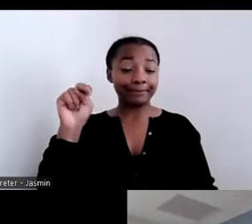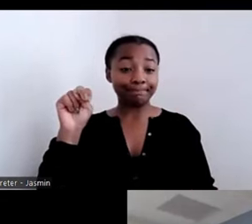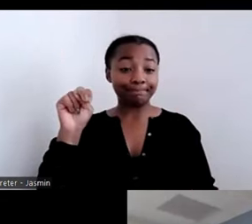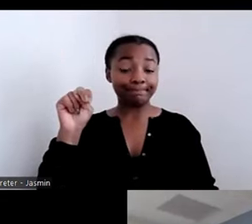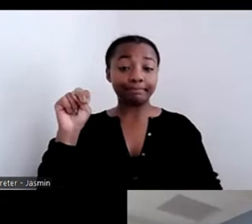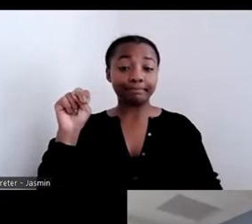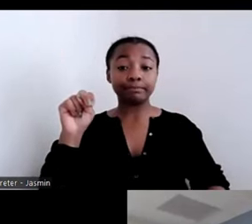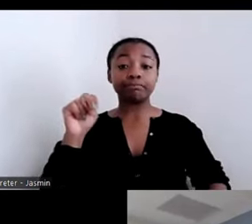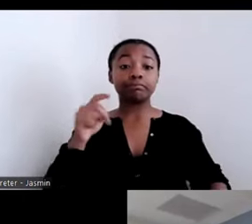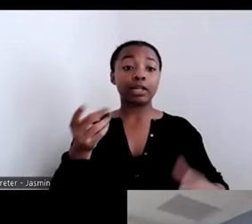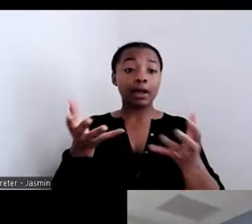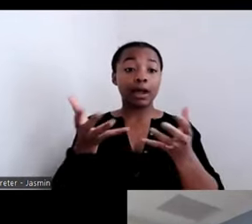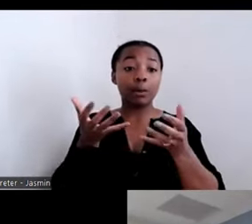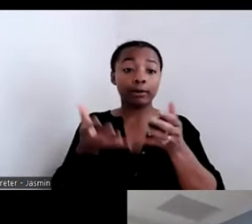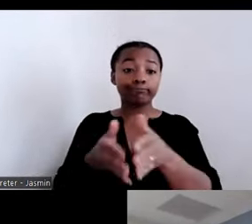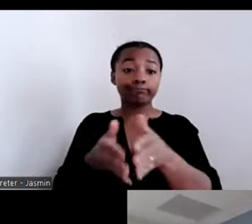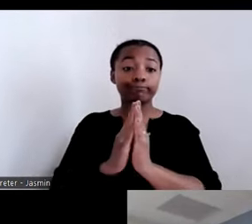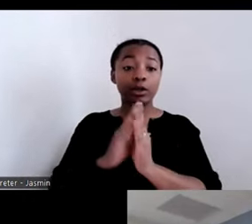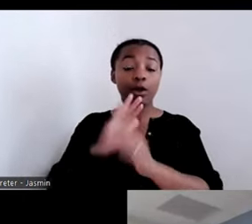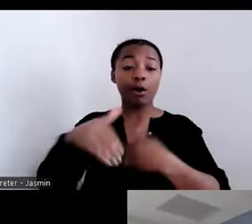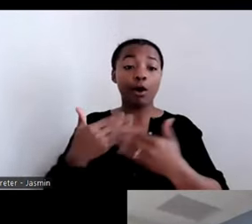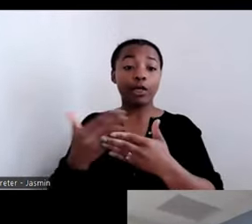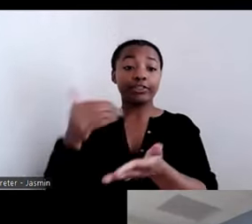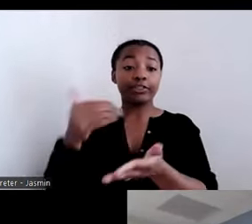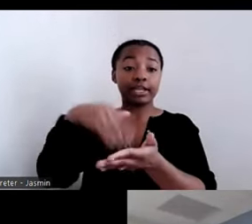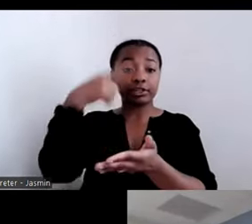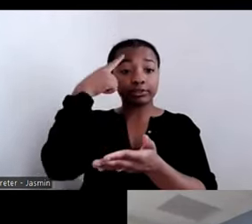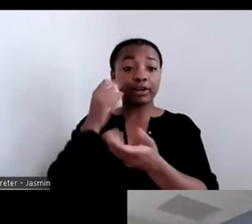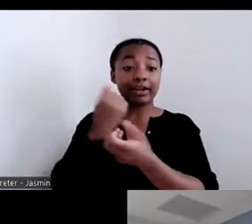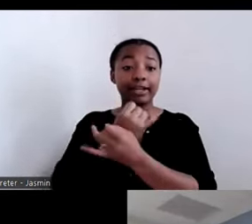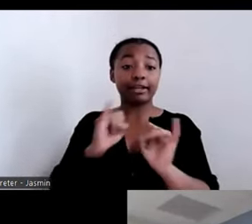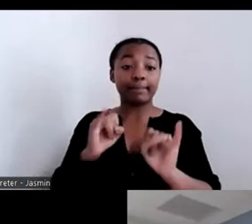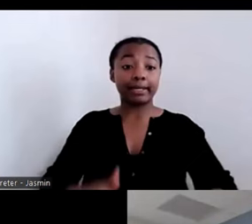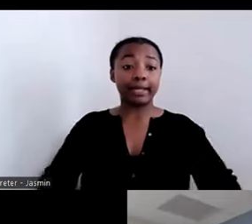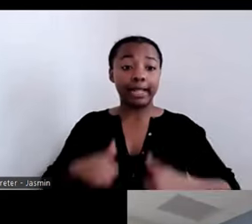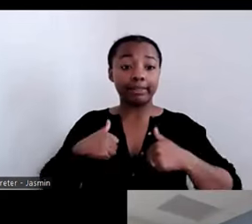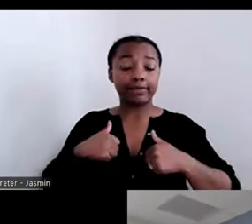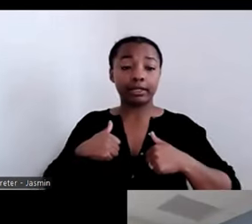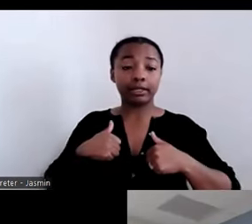Independent Living participating today, what made your health plan decide to